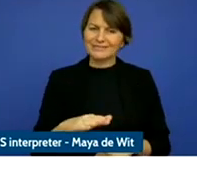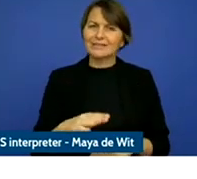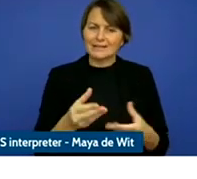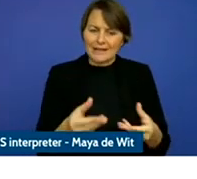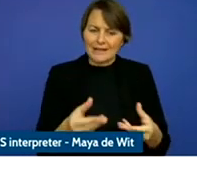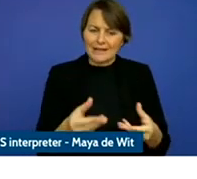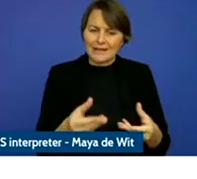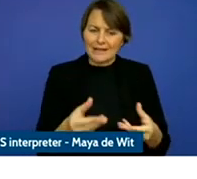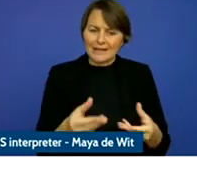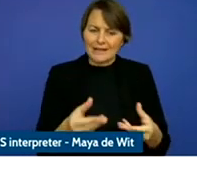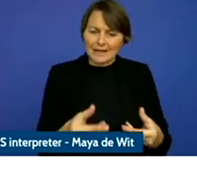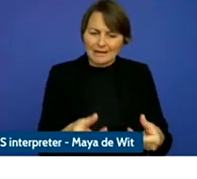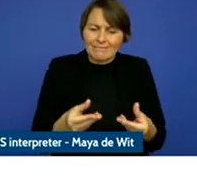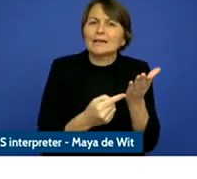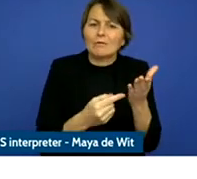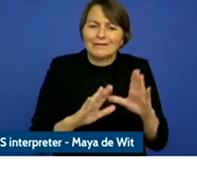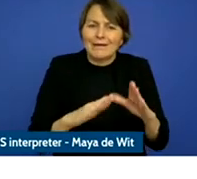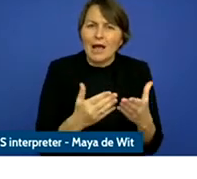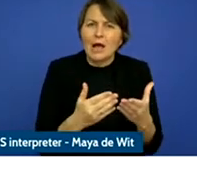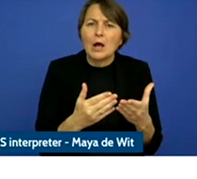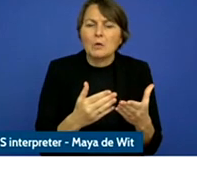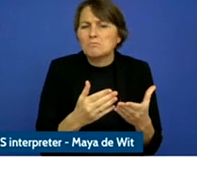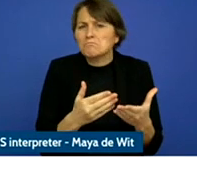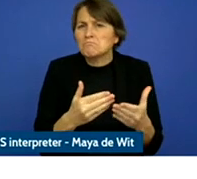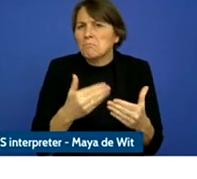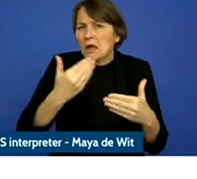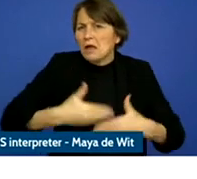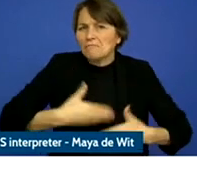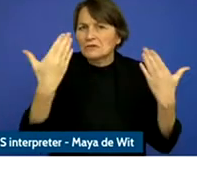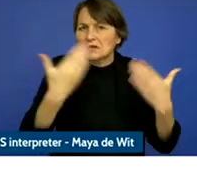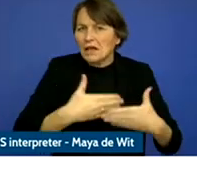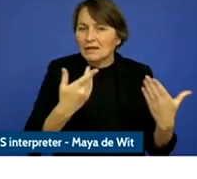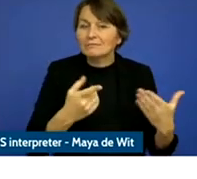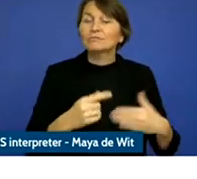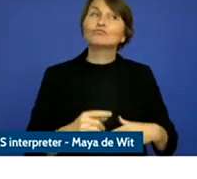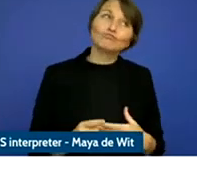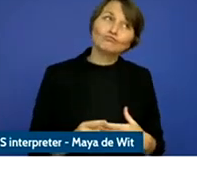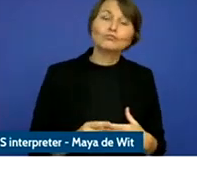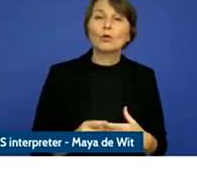So we have learned a lot overall want I feel it's fair to say we have a growing level